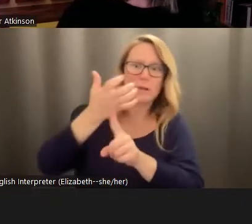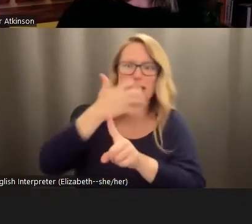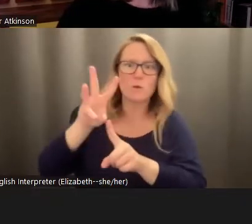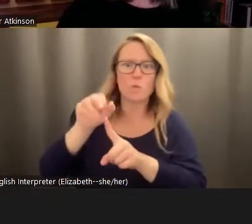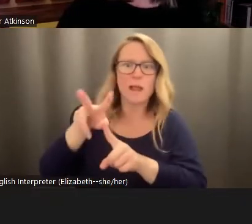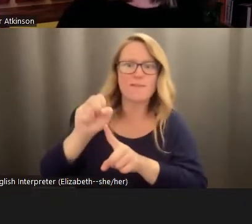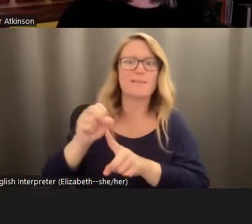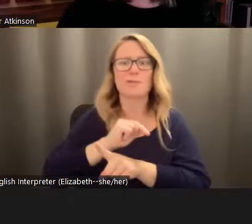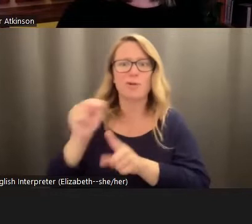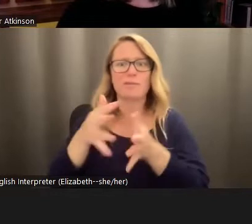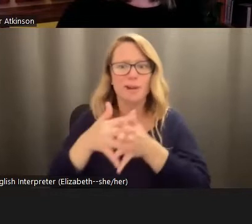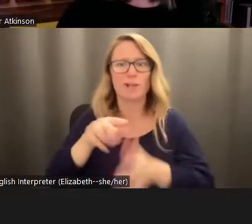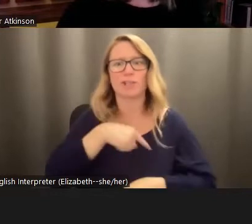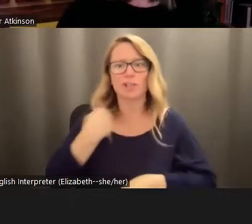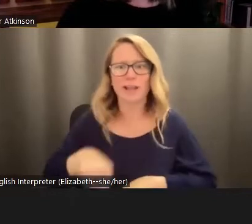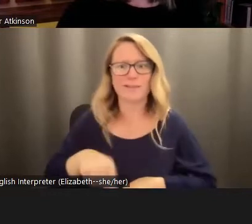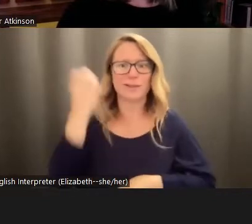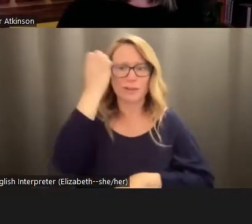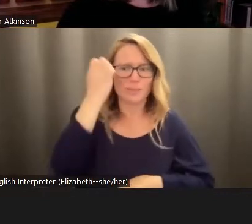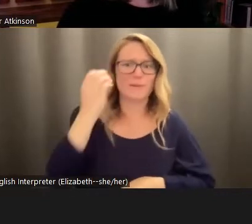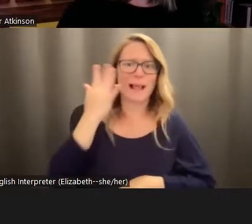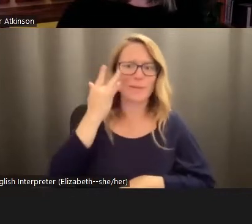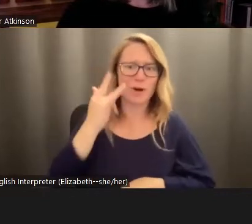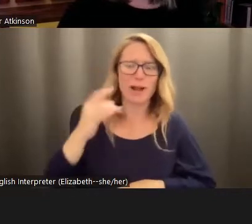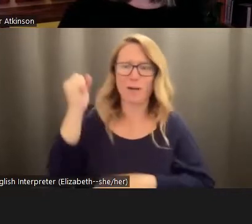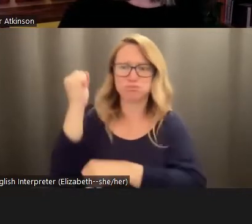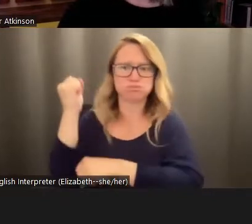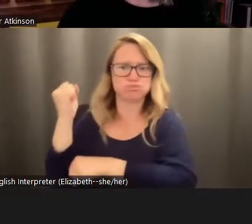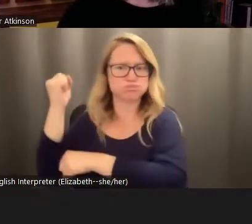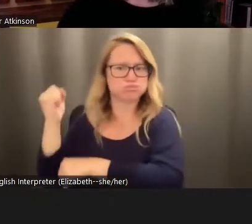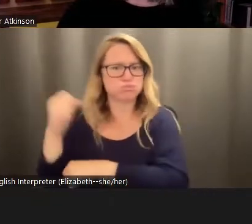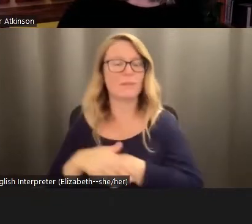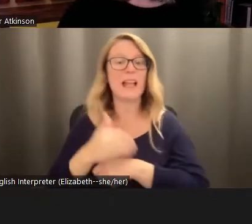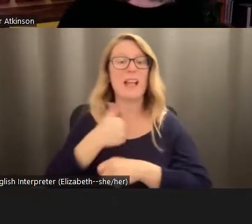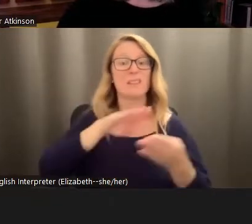Europe, California. There were the deadly, historic floods in